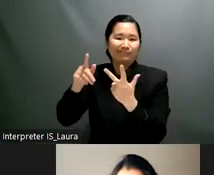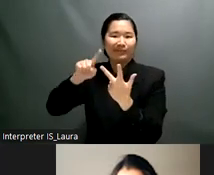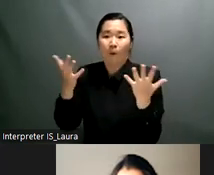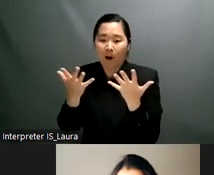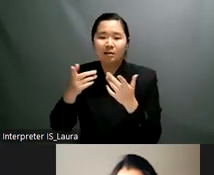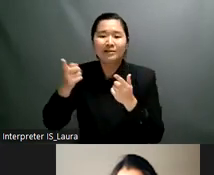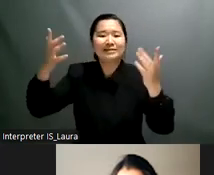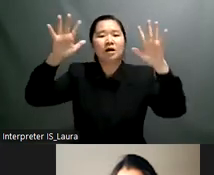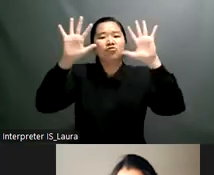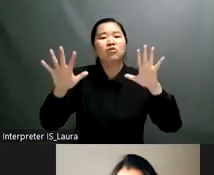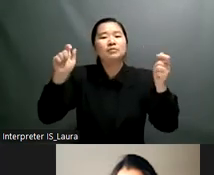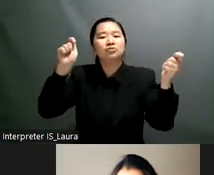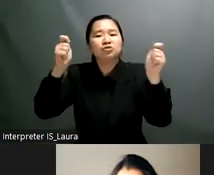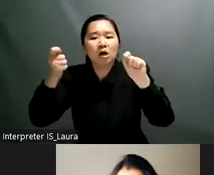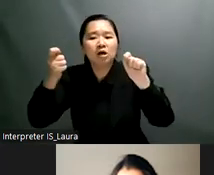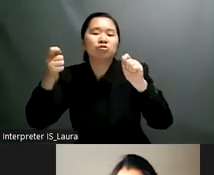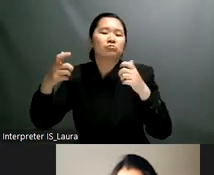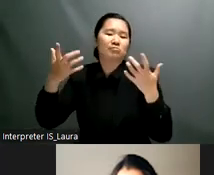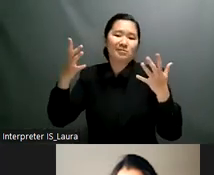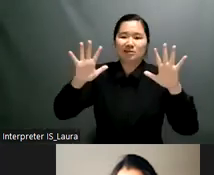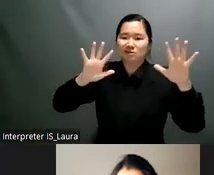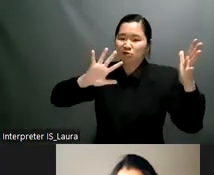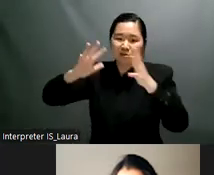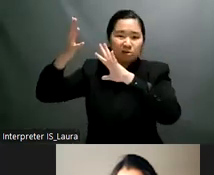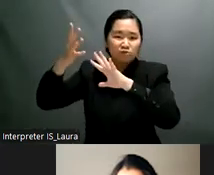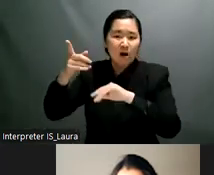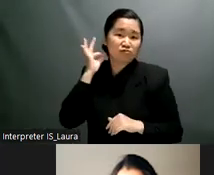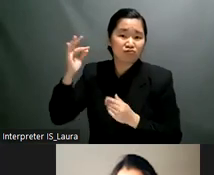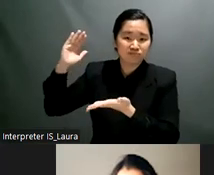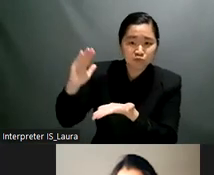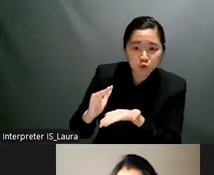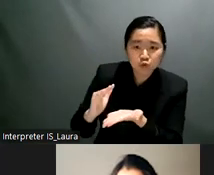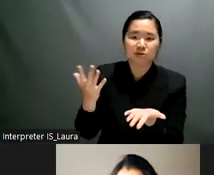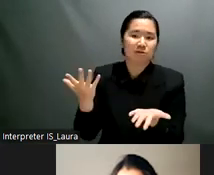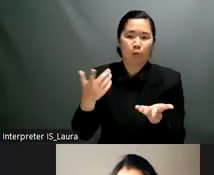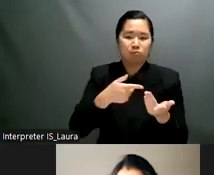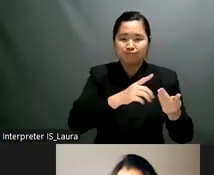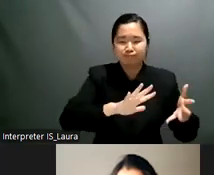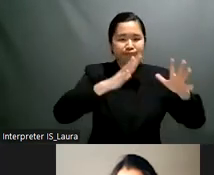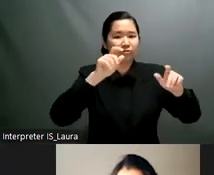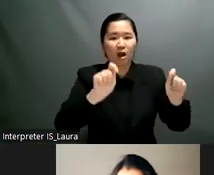the idea then is that when um the conference is going on with the specific discussions that we